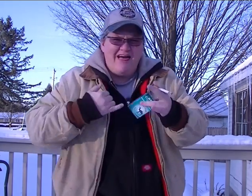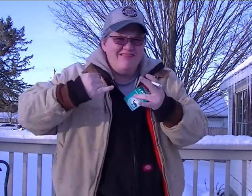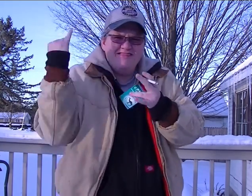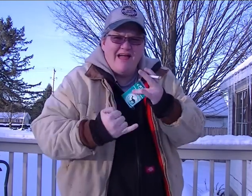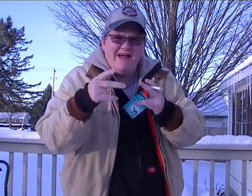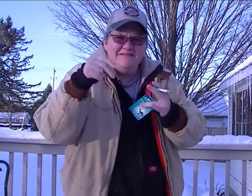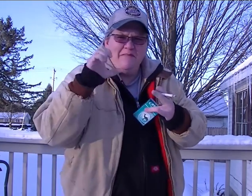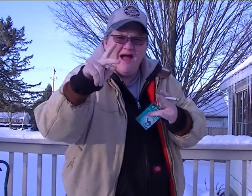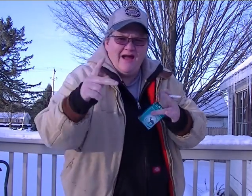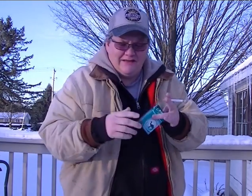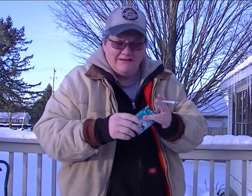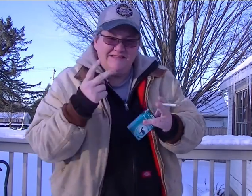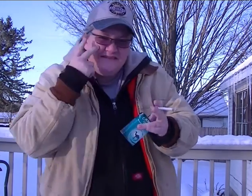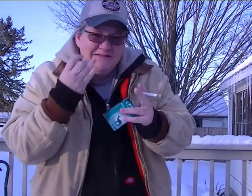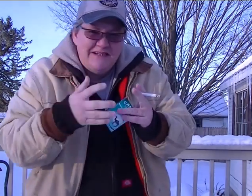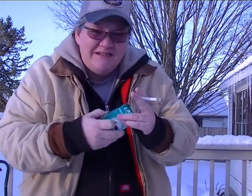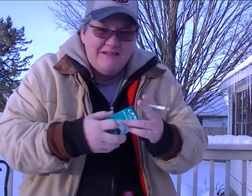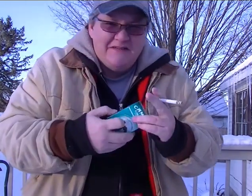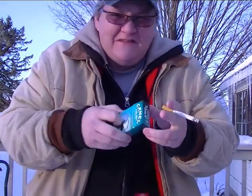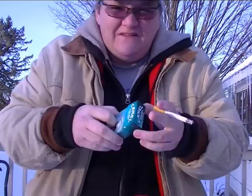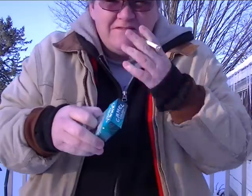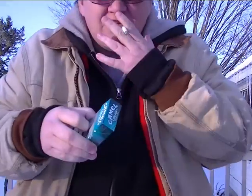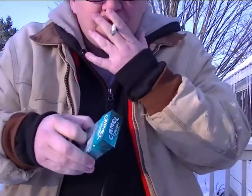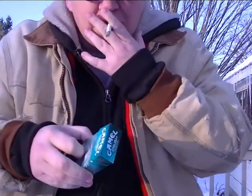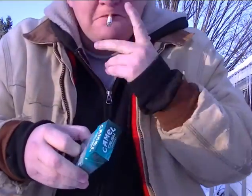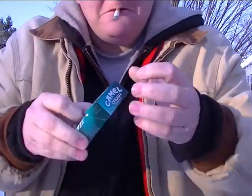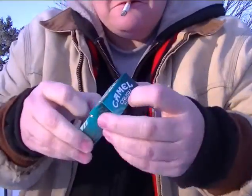This is my last pack of cigarettes See how many ?